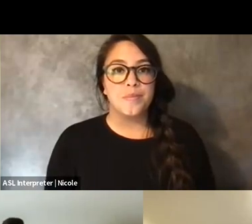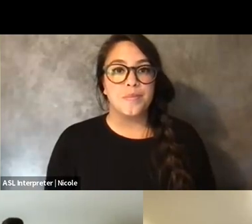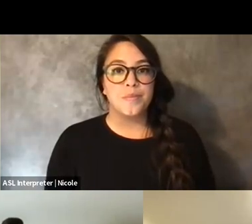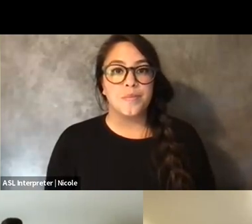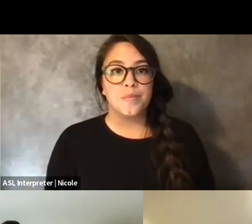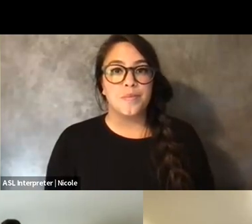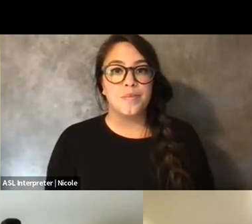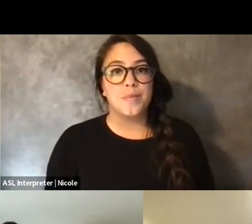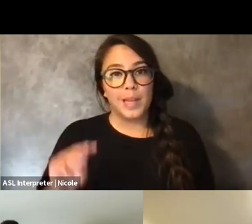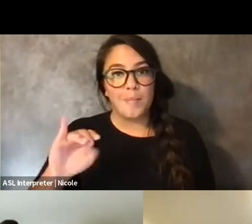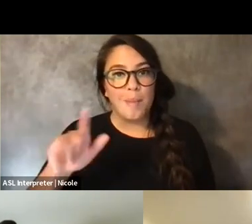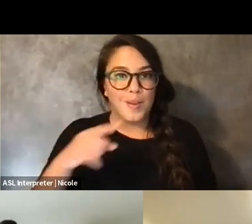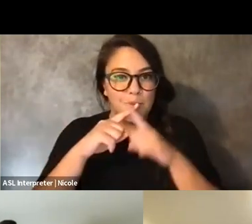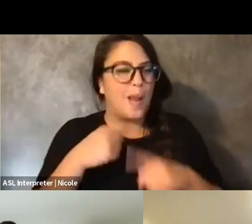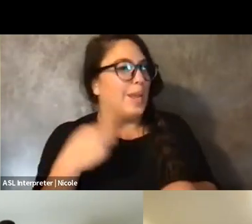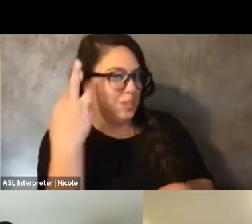Mia, you're muted. I realize I'm muted.